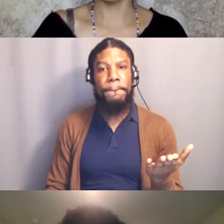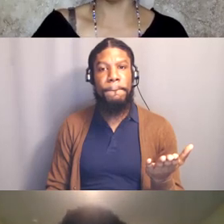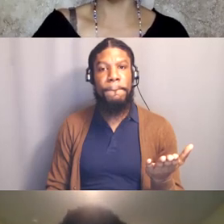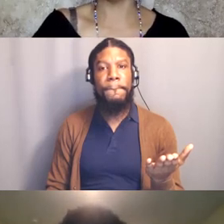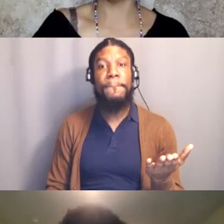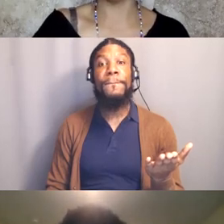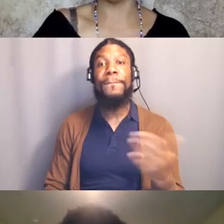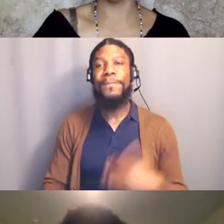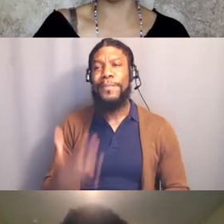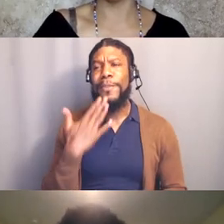Thank you so much.